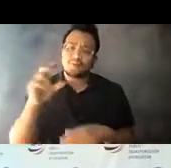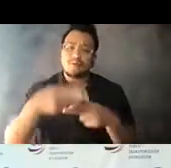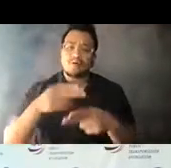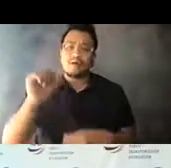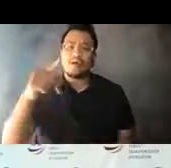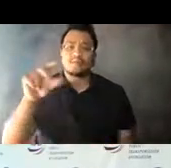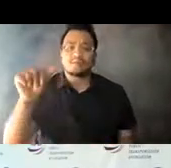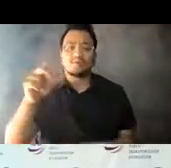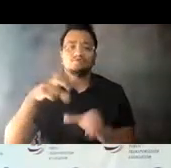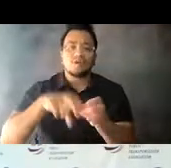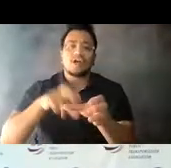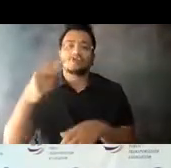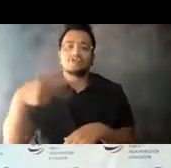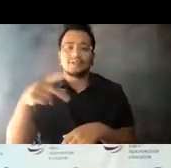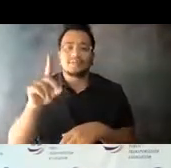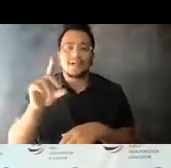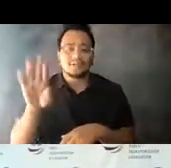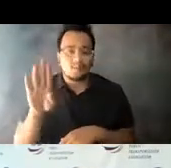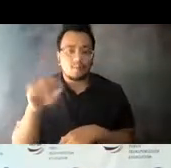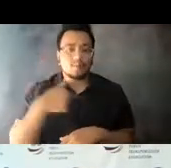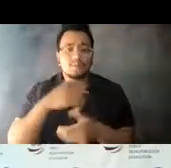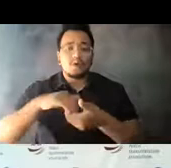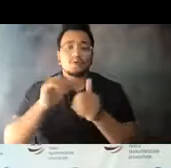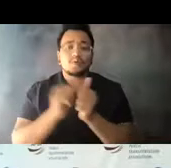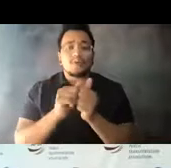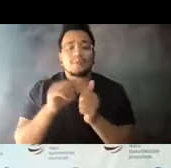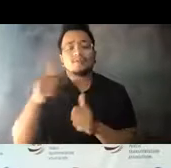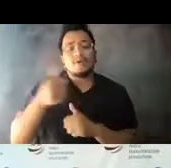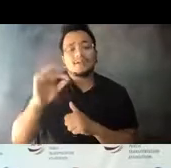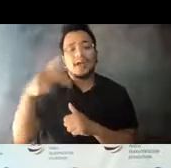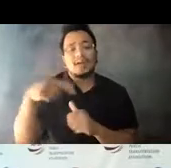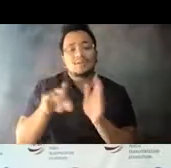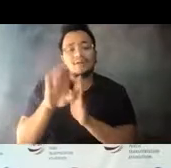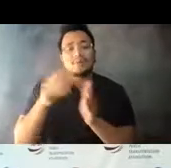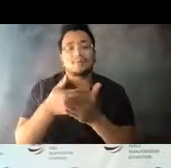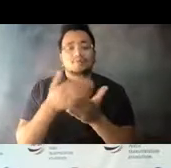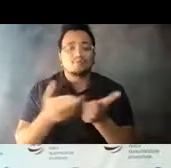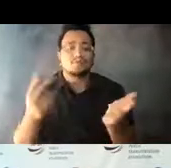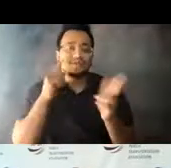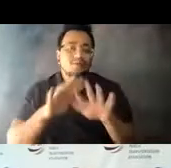14:11:37 We have partnered with Transit App to build a new resource for the entire transit industry.